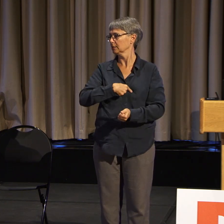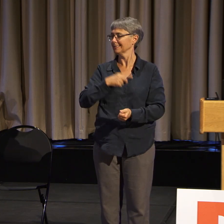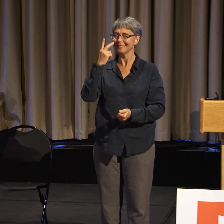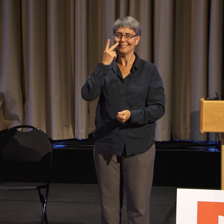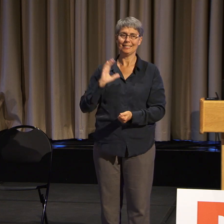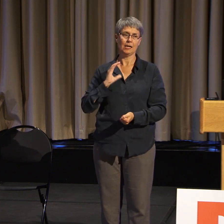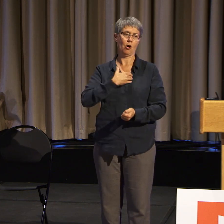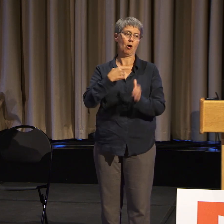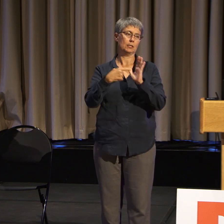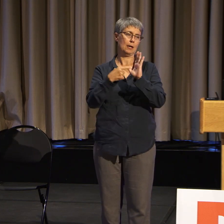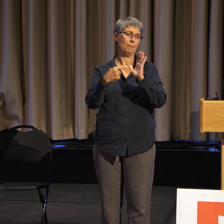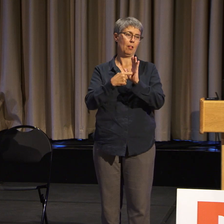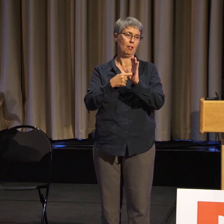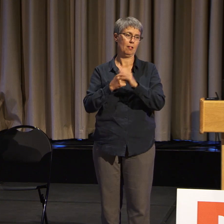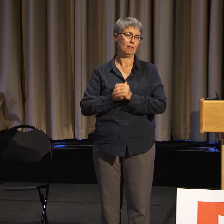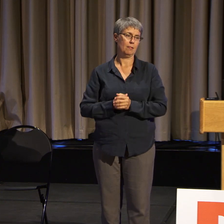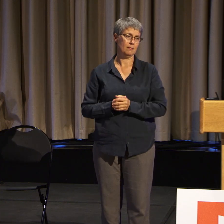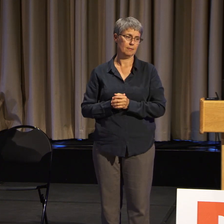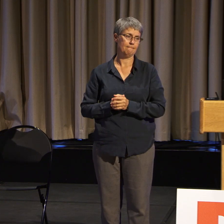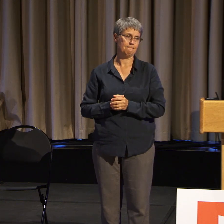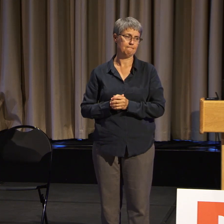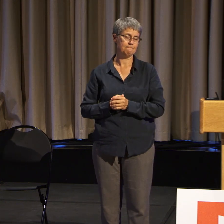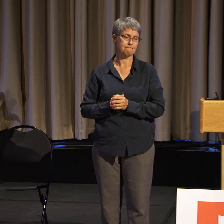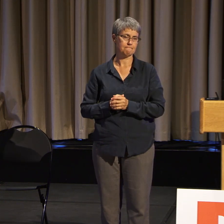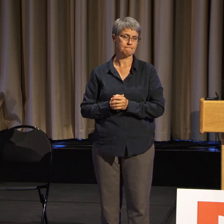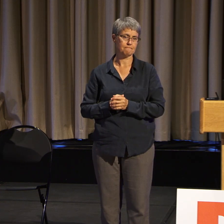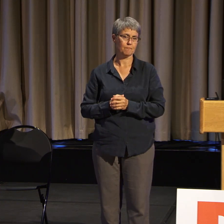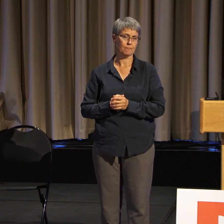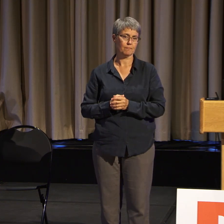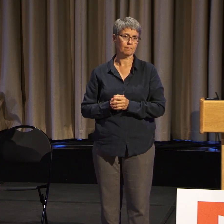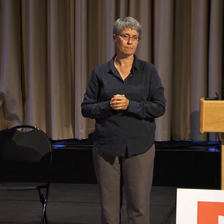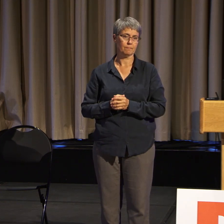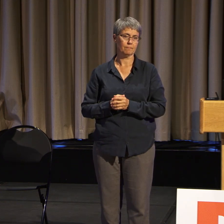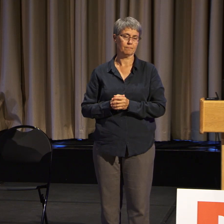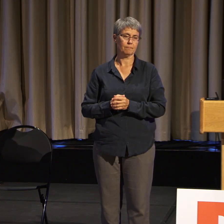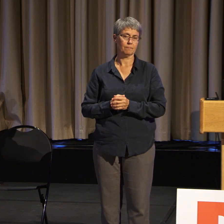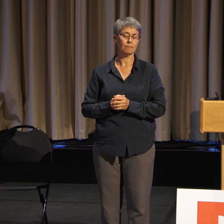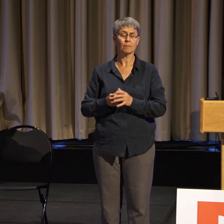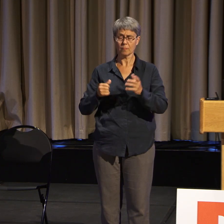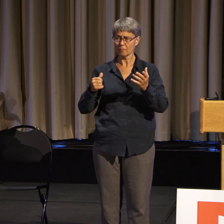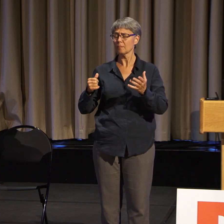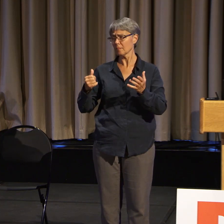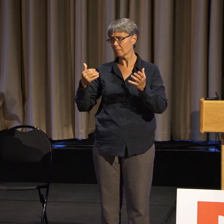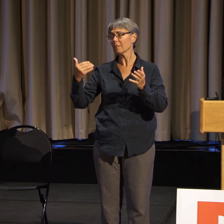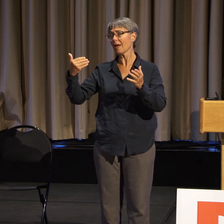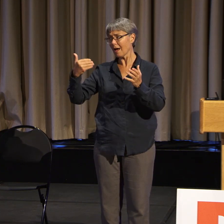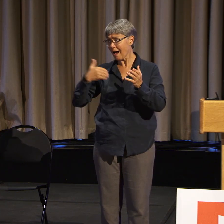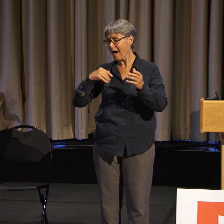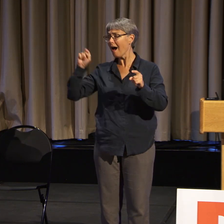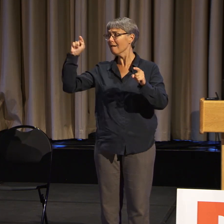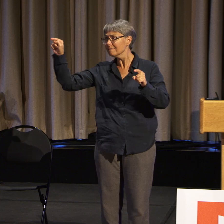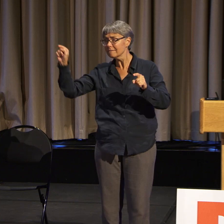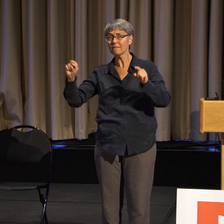organizations that are embracing intersectionality and that are embracing disability justice and all.